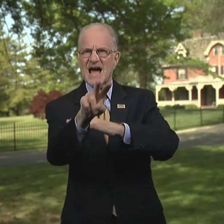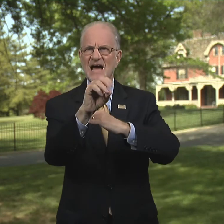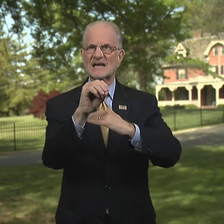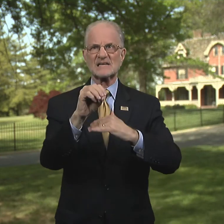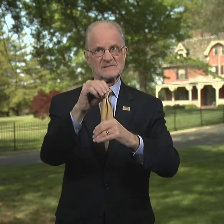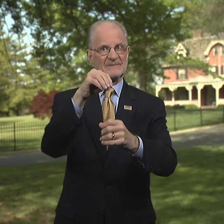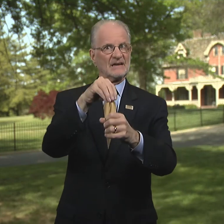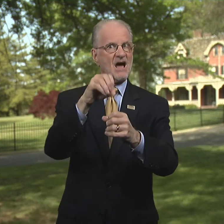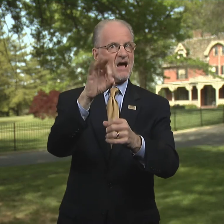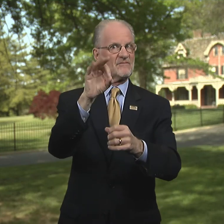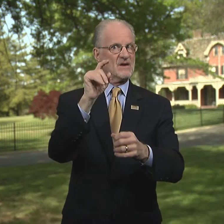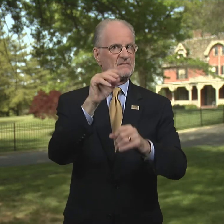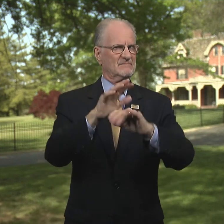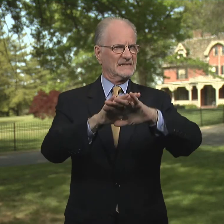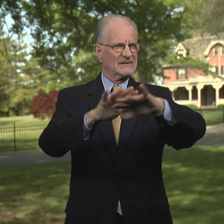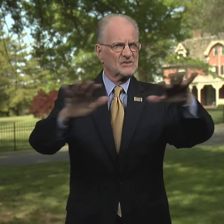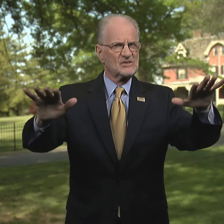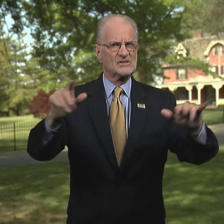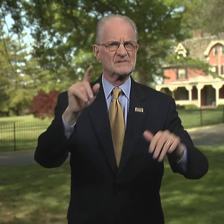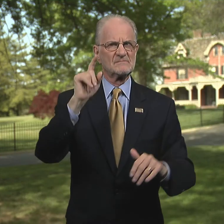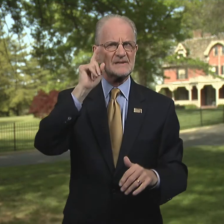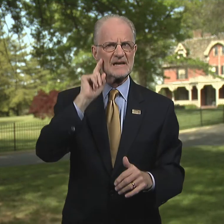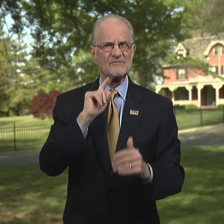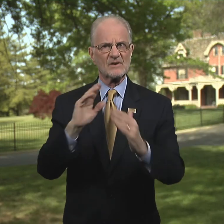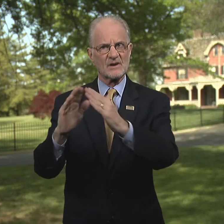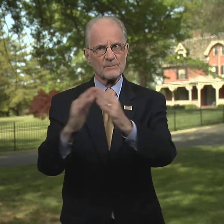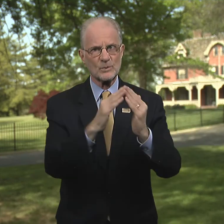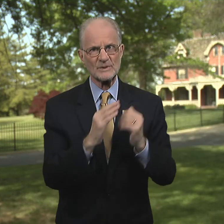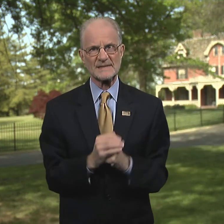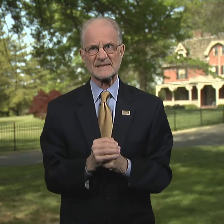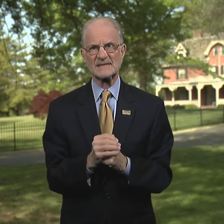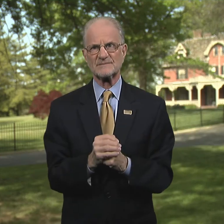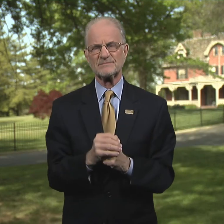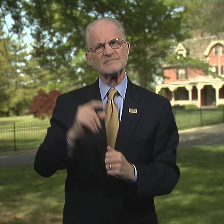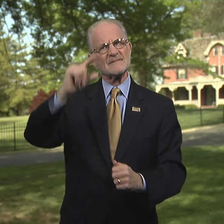of the diverse deaf community.